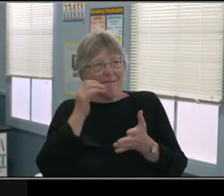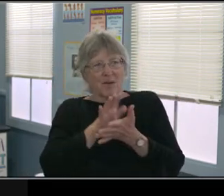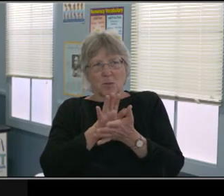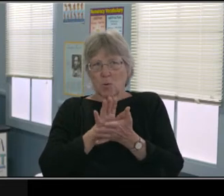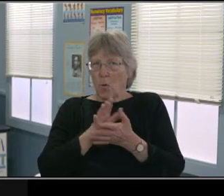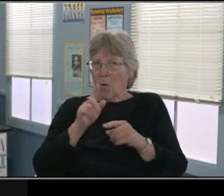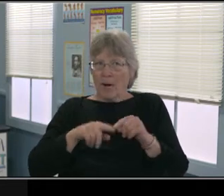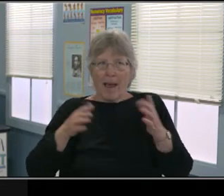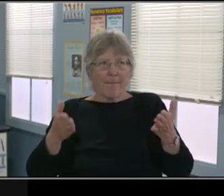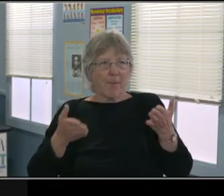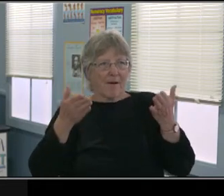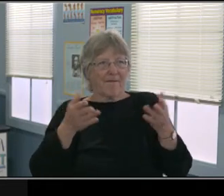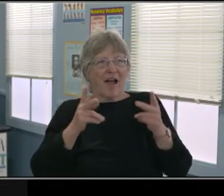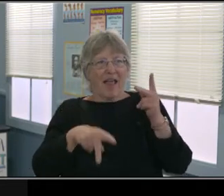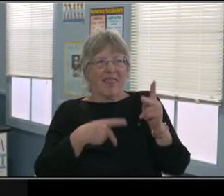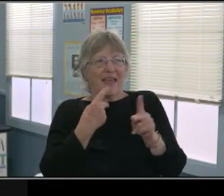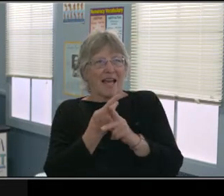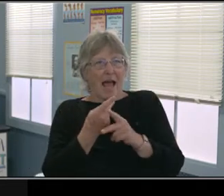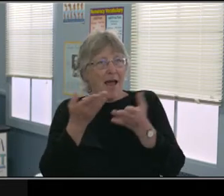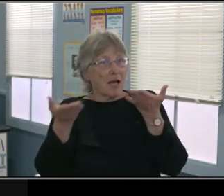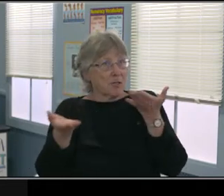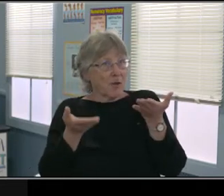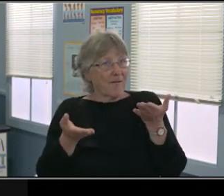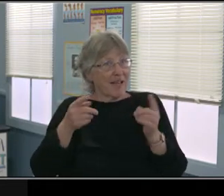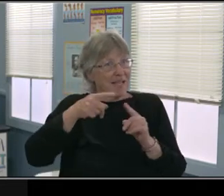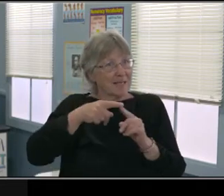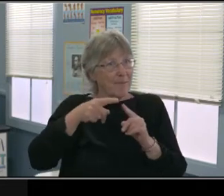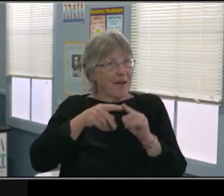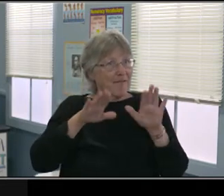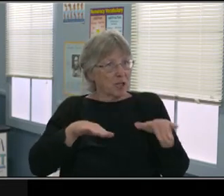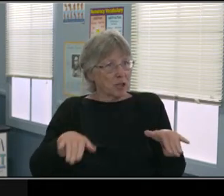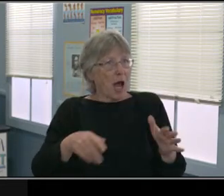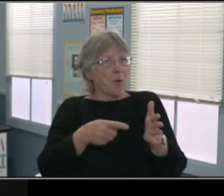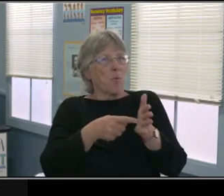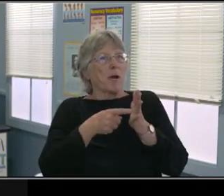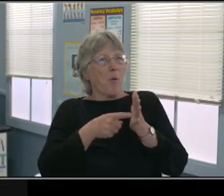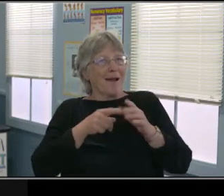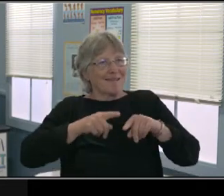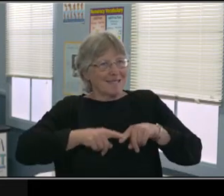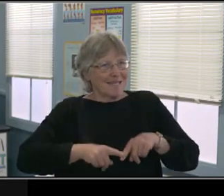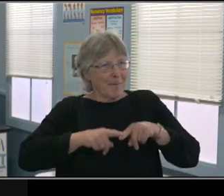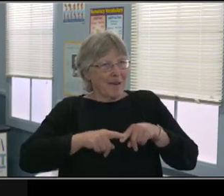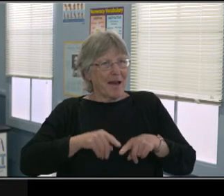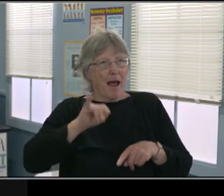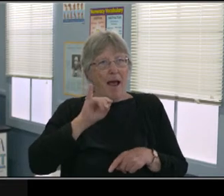I'm sorry, it's in Spanish. So I need to take a little time. I don't know if that was for me. I will get back to the chat in a second.